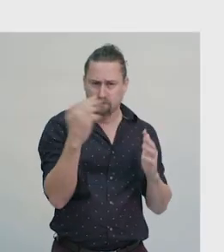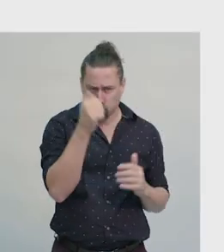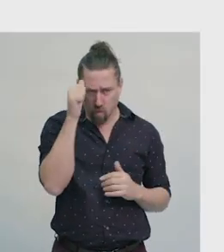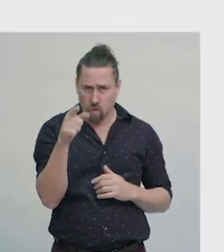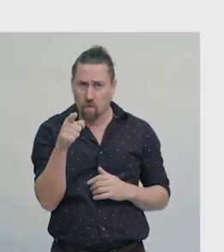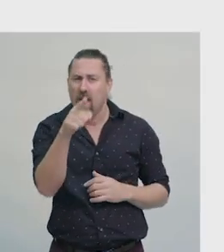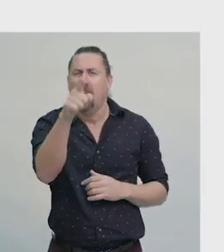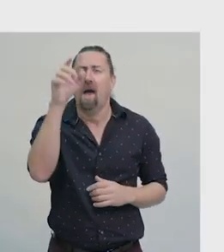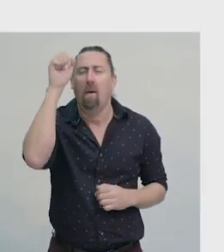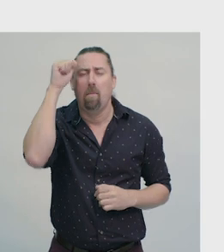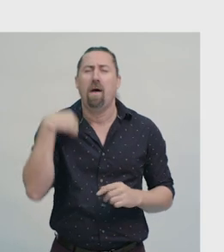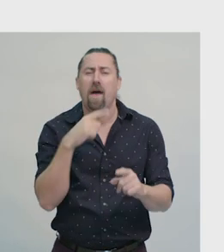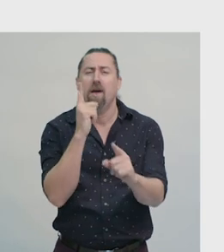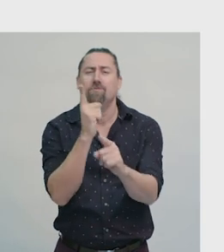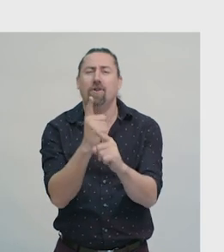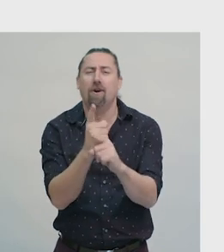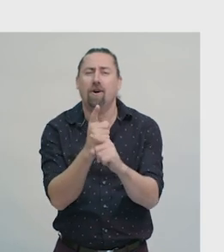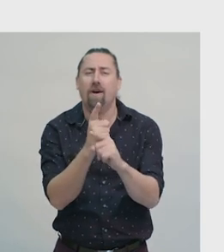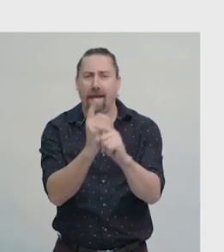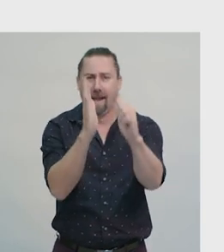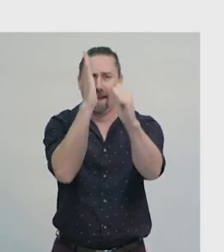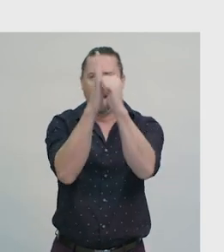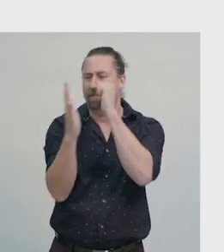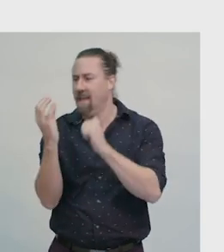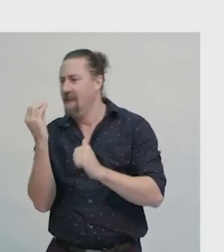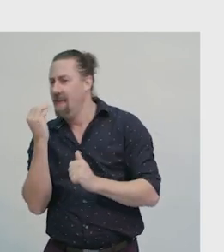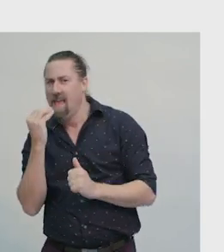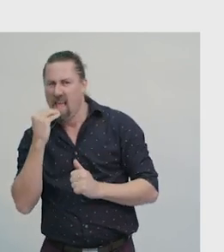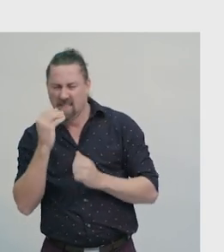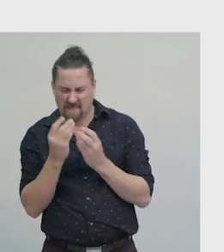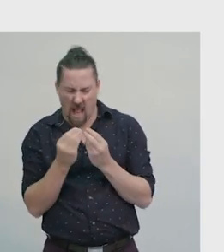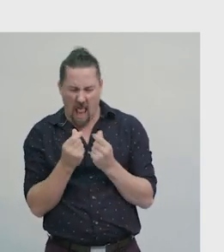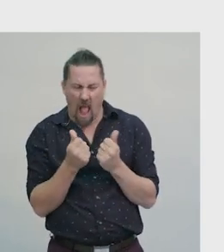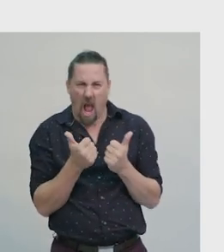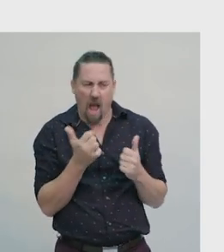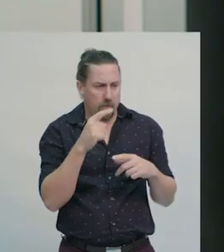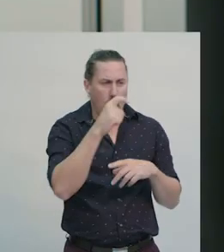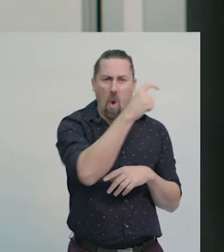Do you remember our catchphrase? ‘Never Eat Slimy Worms’.